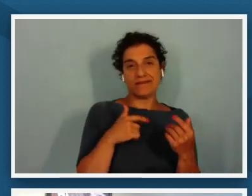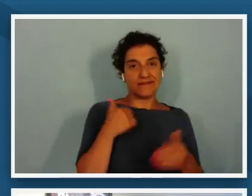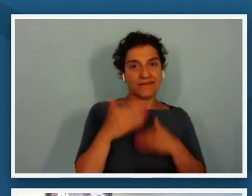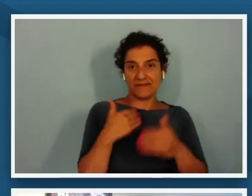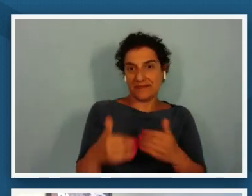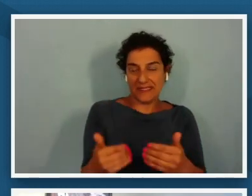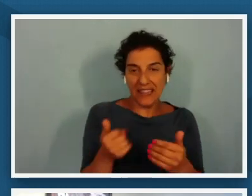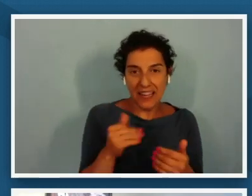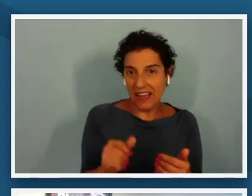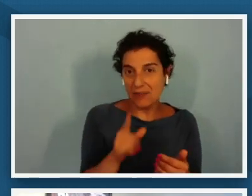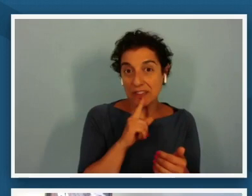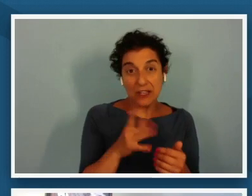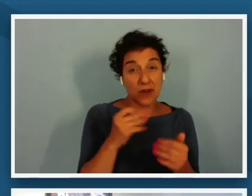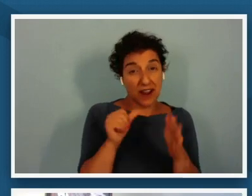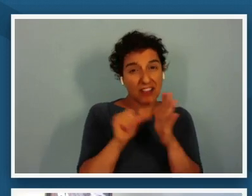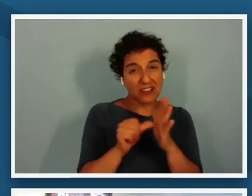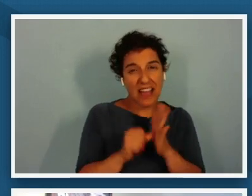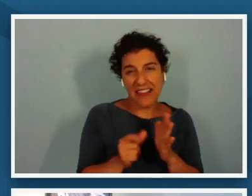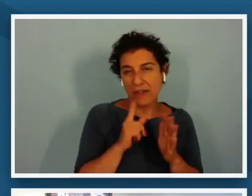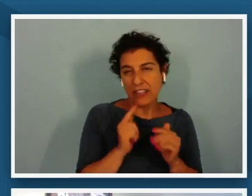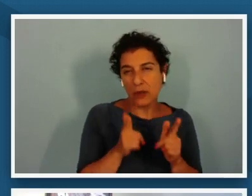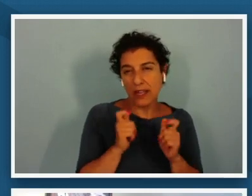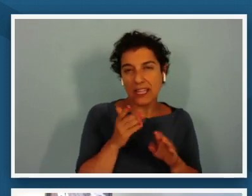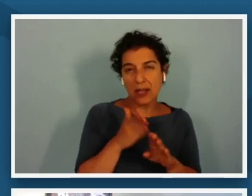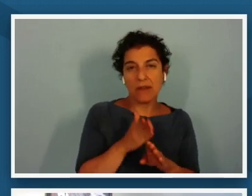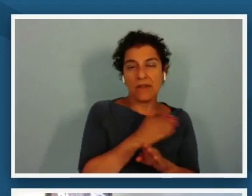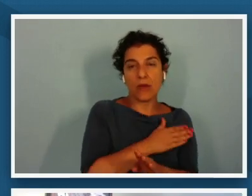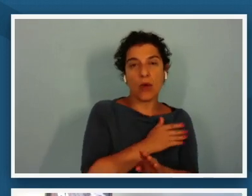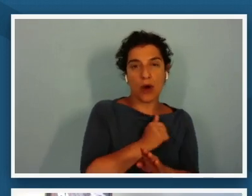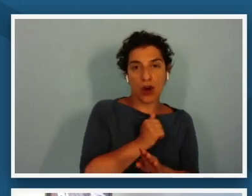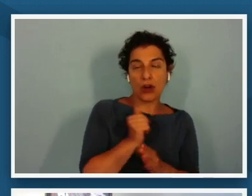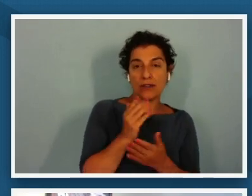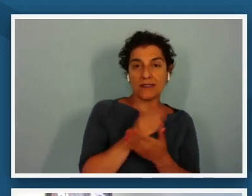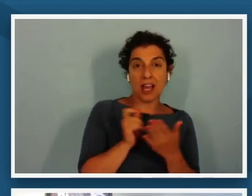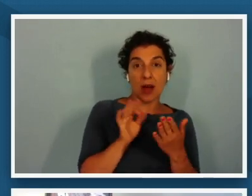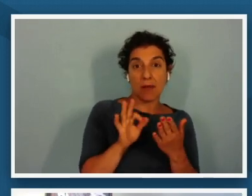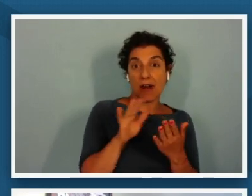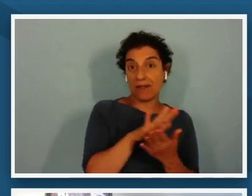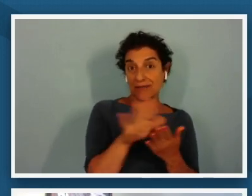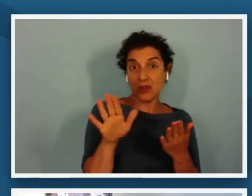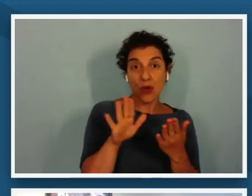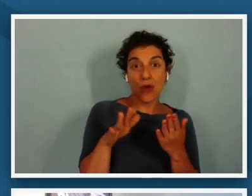quickly before we hear uh some of some